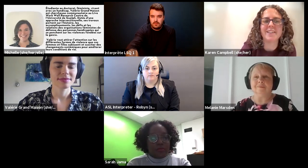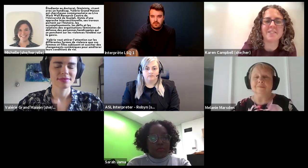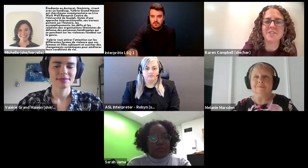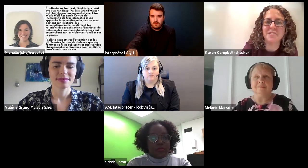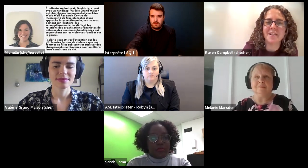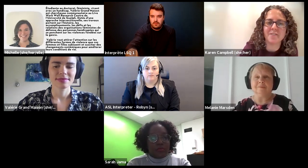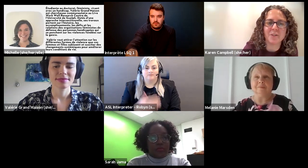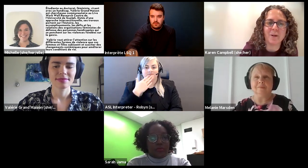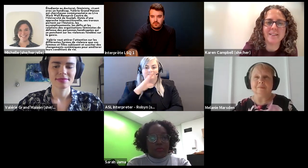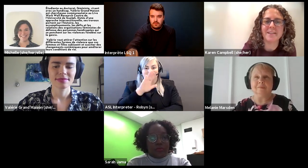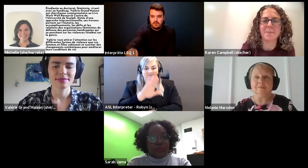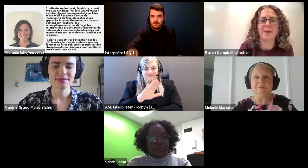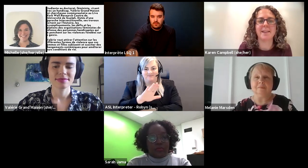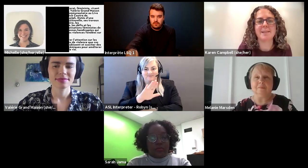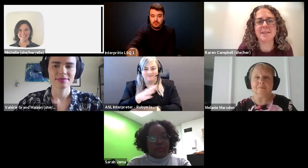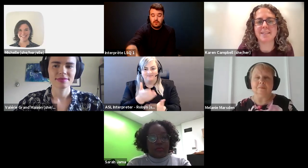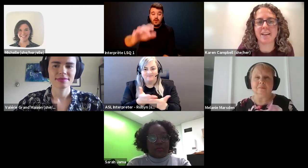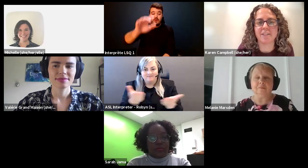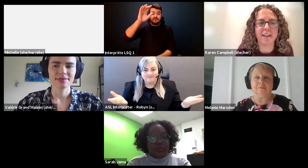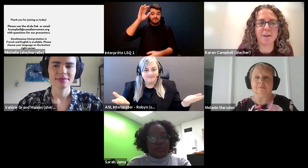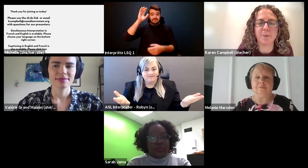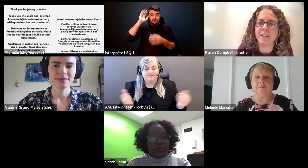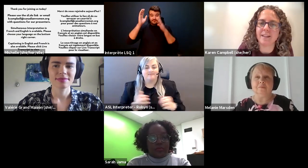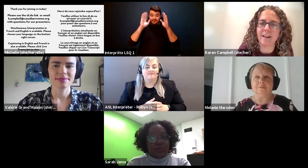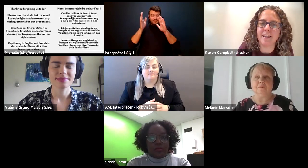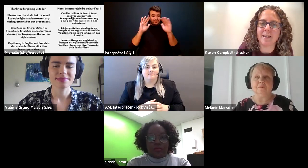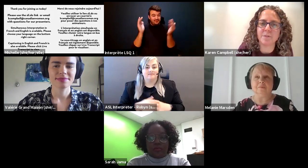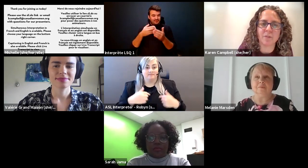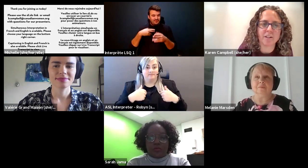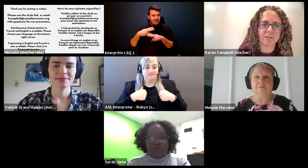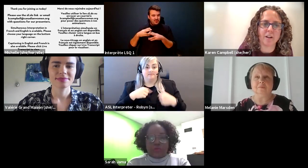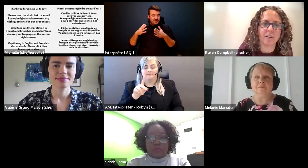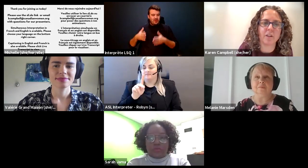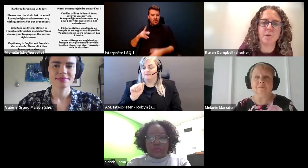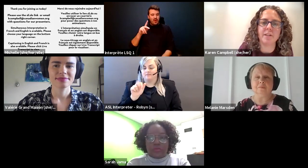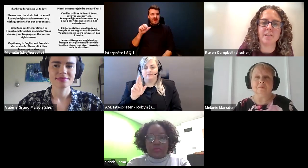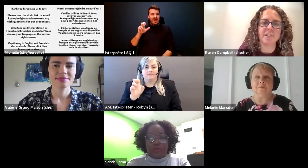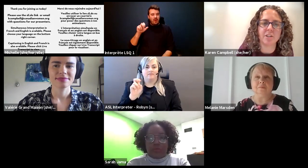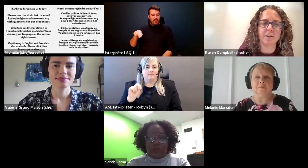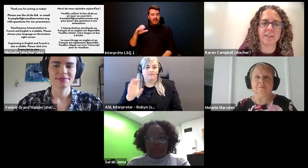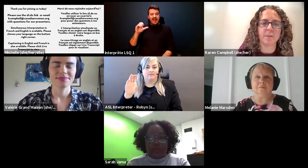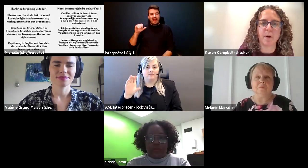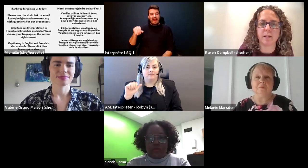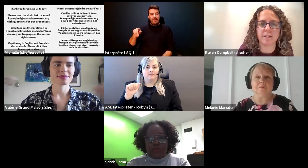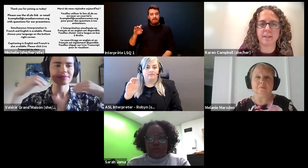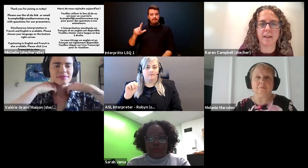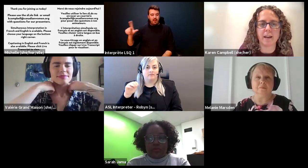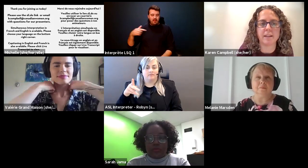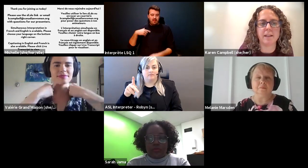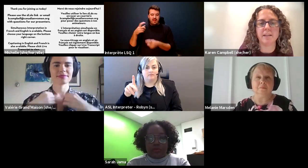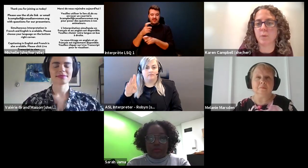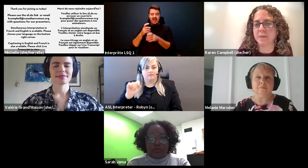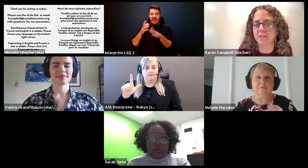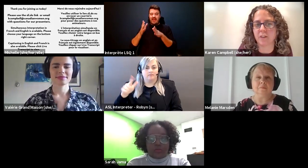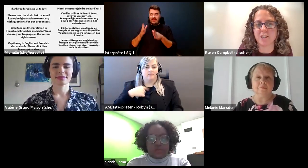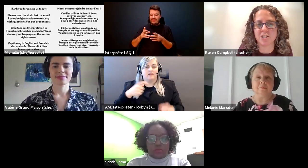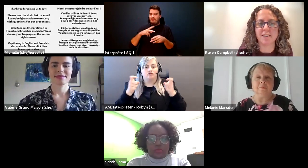Karen Campbell (she/her): Good afternoon, everyone, my name is Karen Campbell and I am director of Community initiatives and policy at Canadian women's foundation.